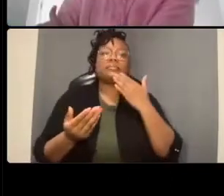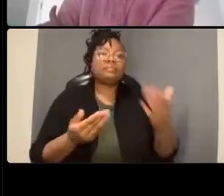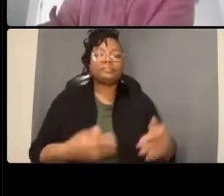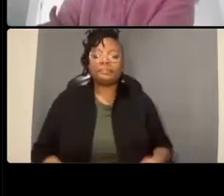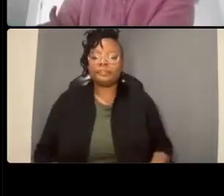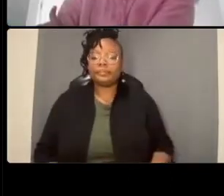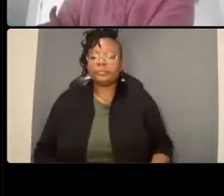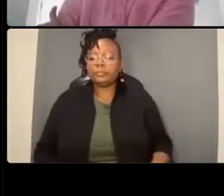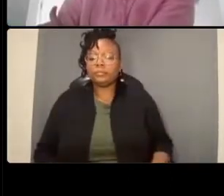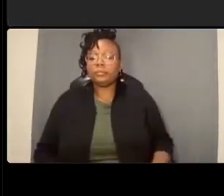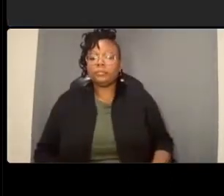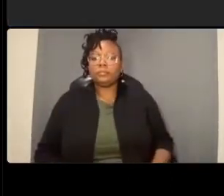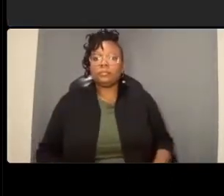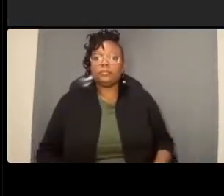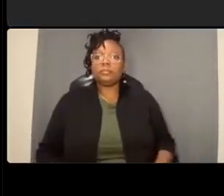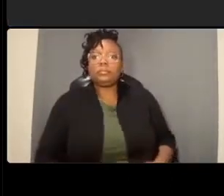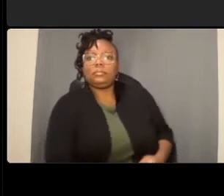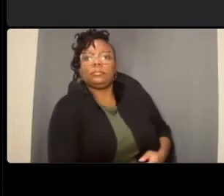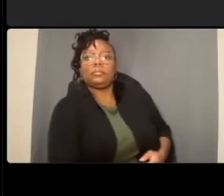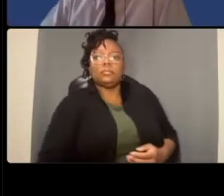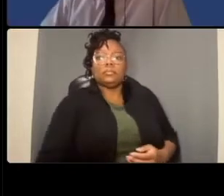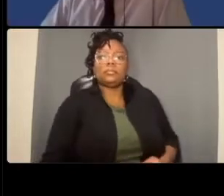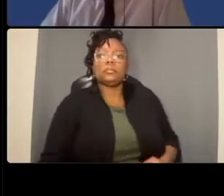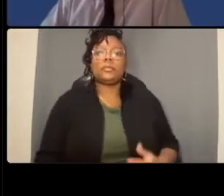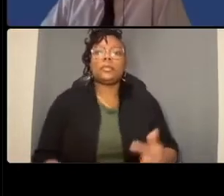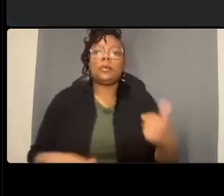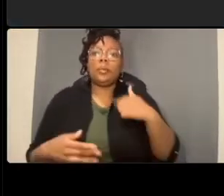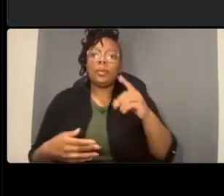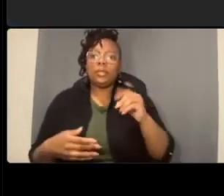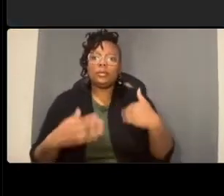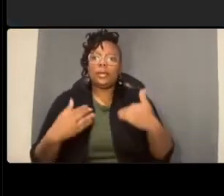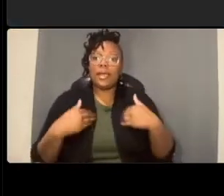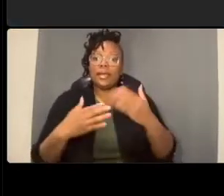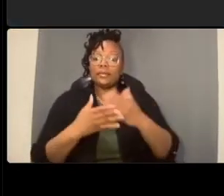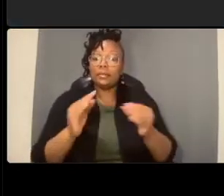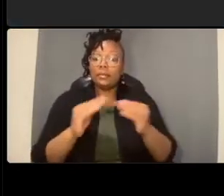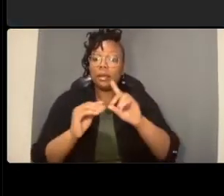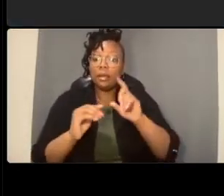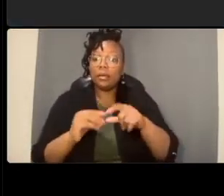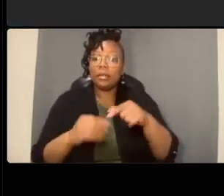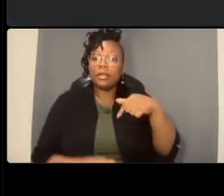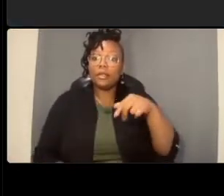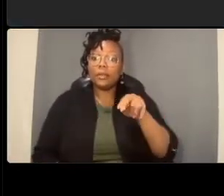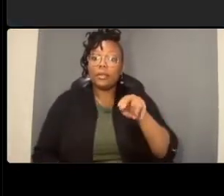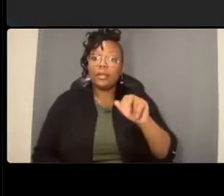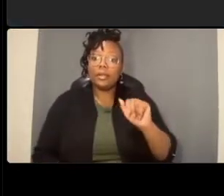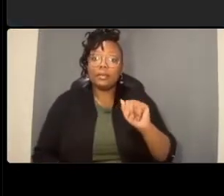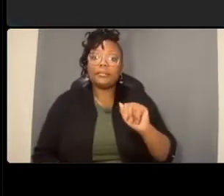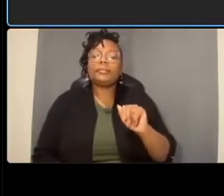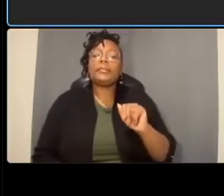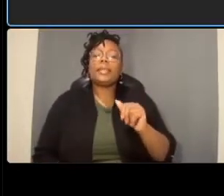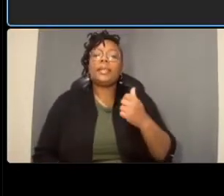so we do have some more questions um in the q a and a couple of more raised hands um we are